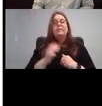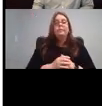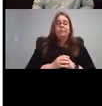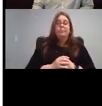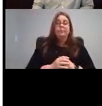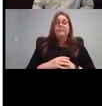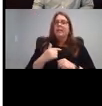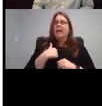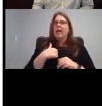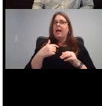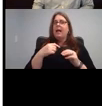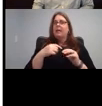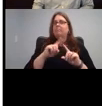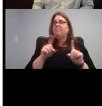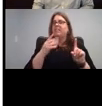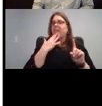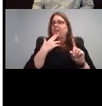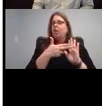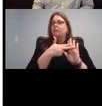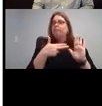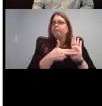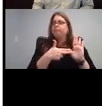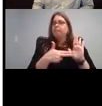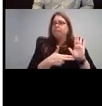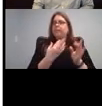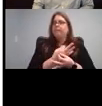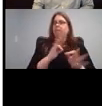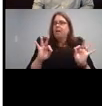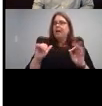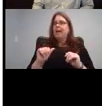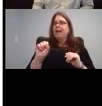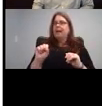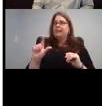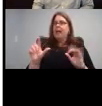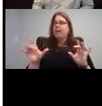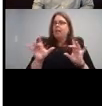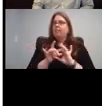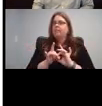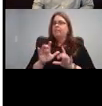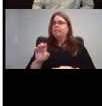I highlighted the ones that are free. So Connect.